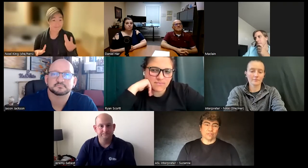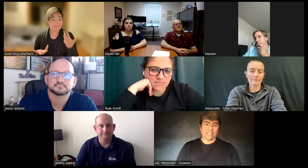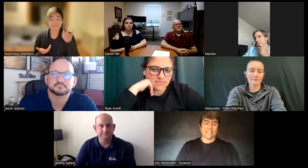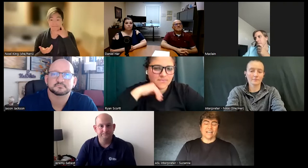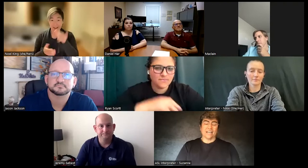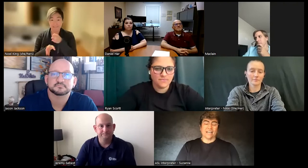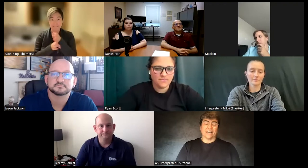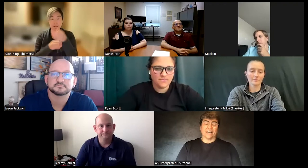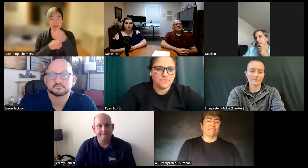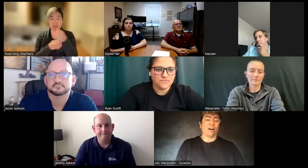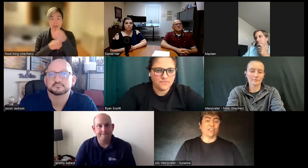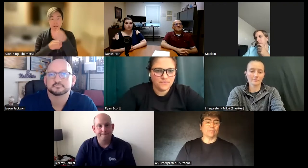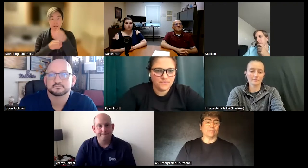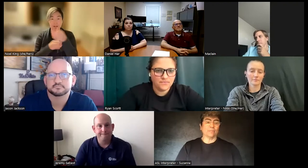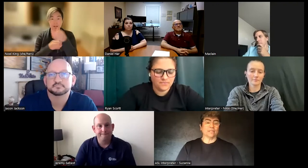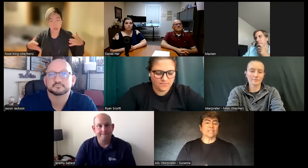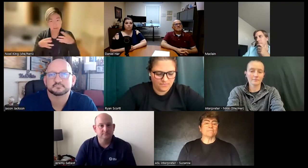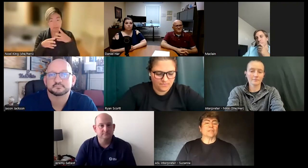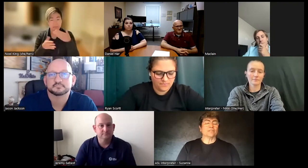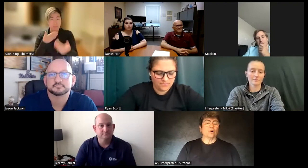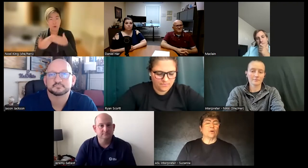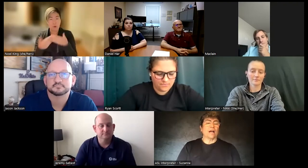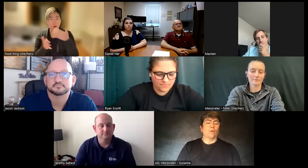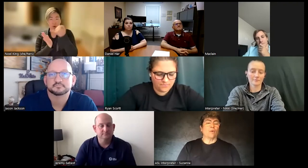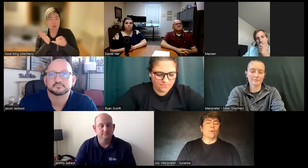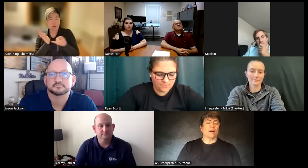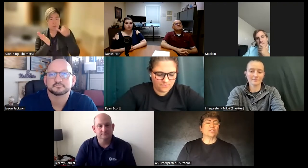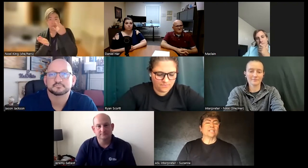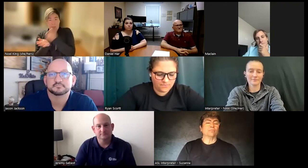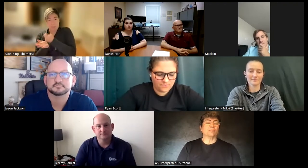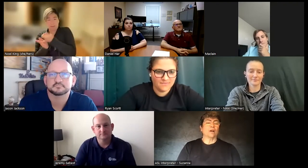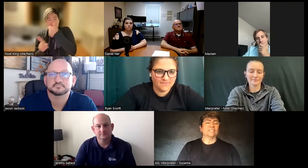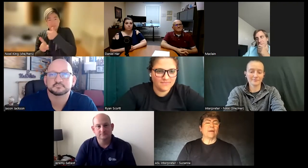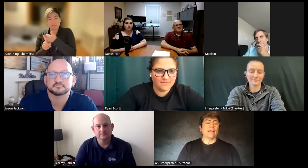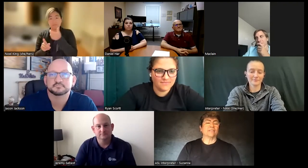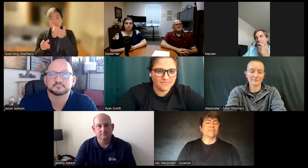for a deaf art therapist so I want to explore and expand the art